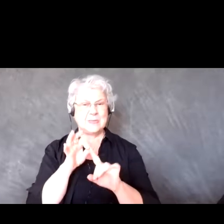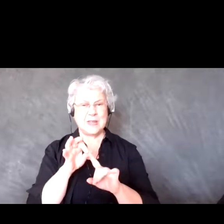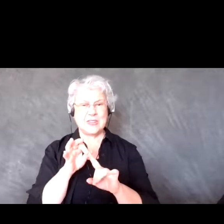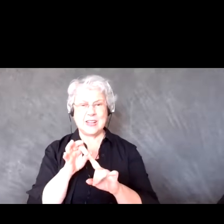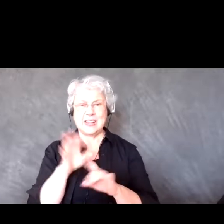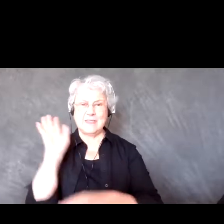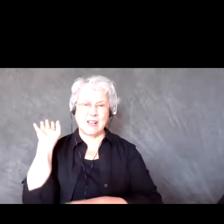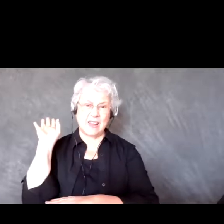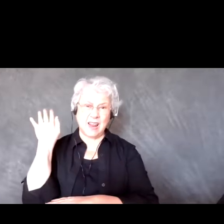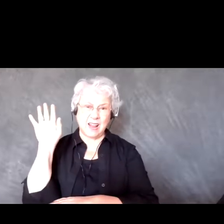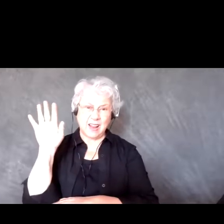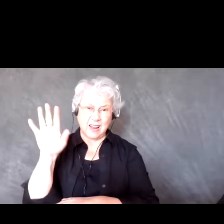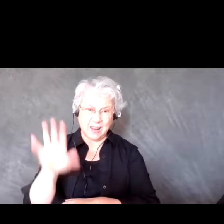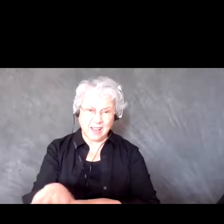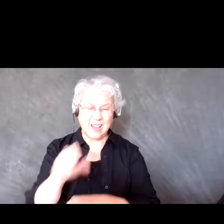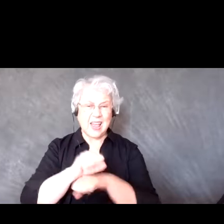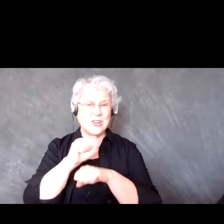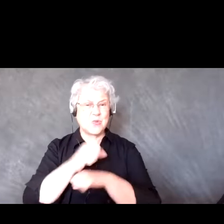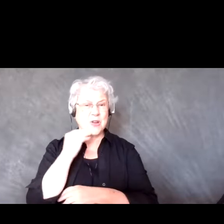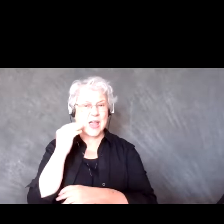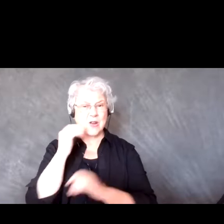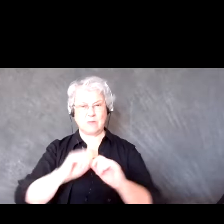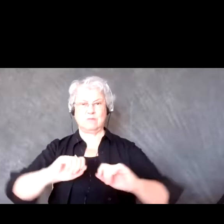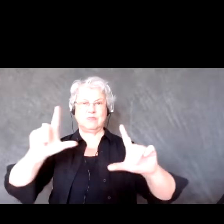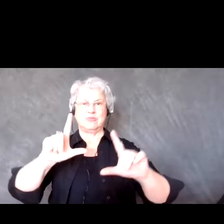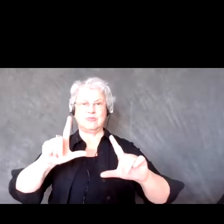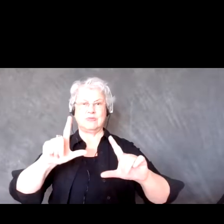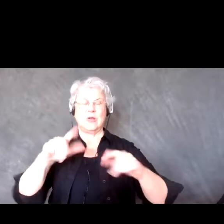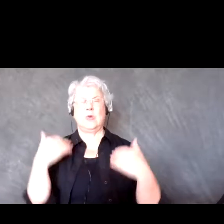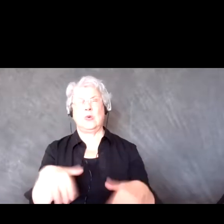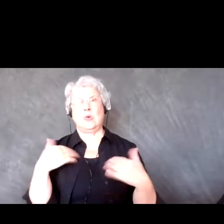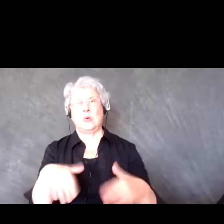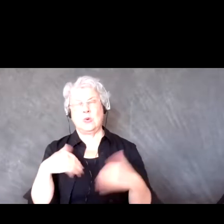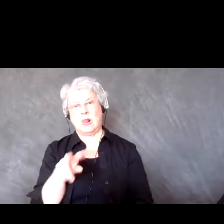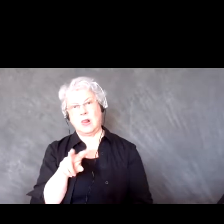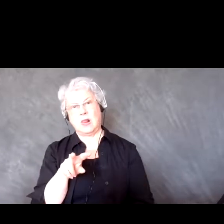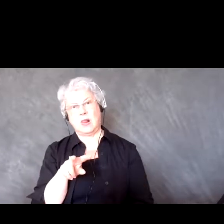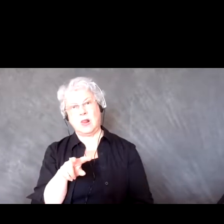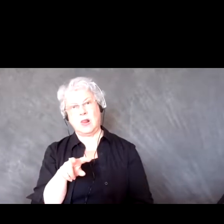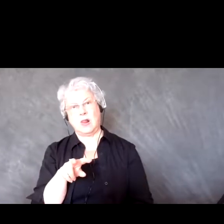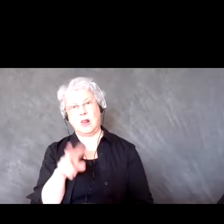or if you work from home, sitting in front of computers for, all day every day is very draining.